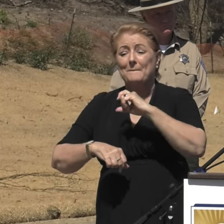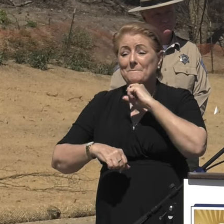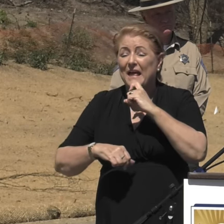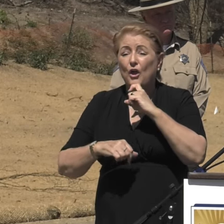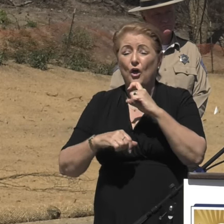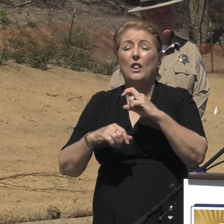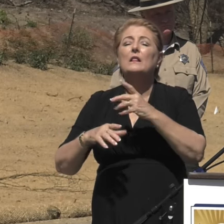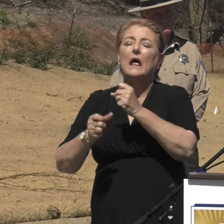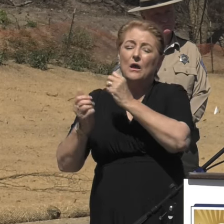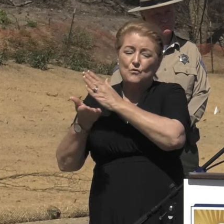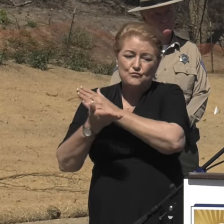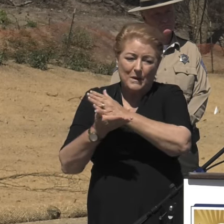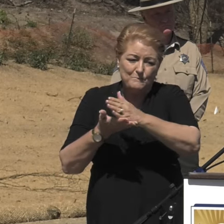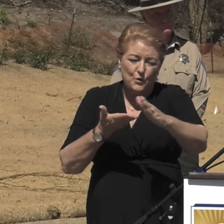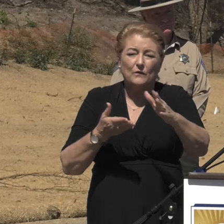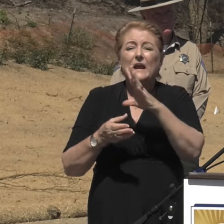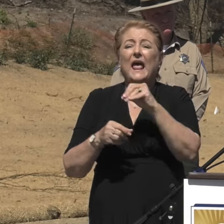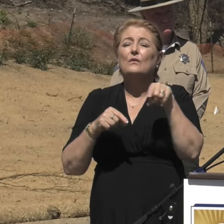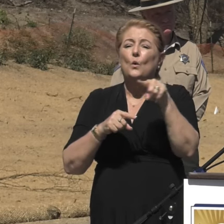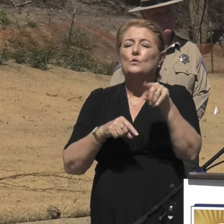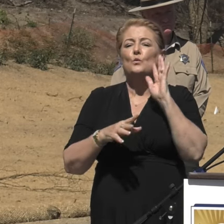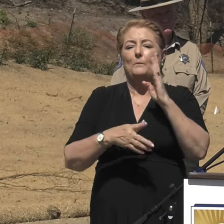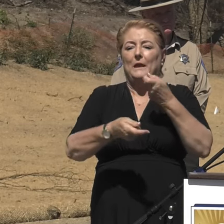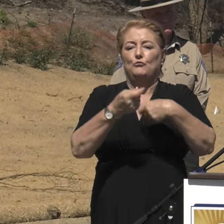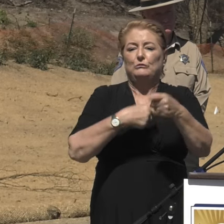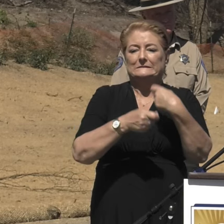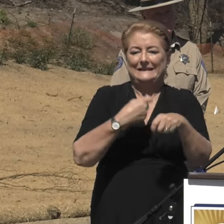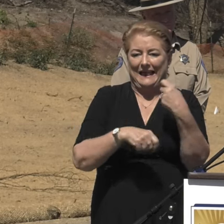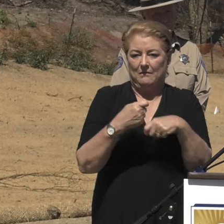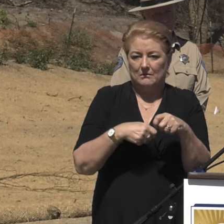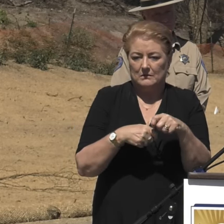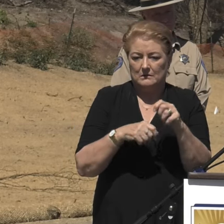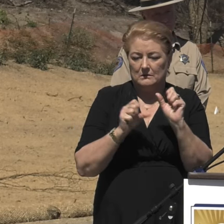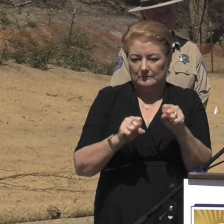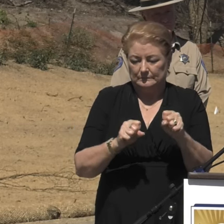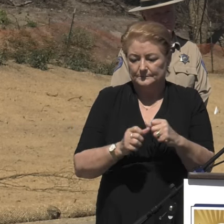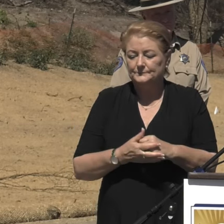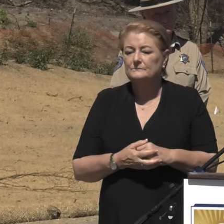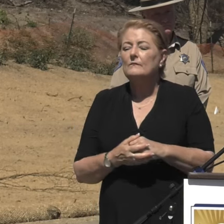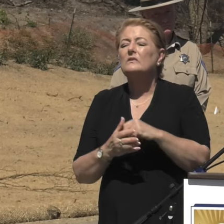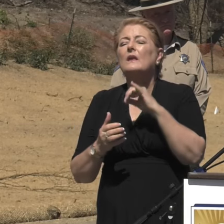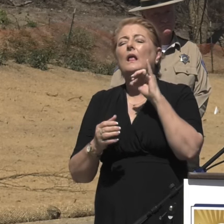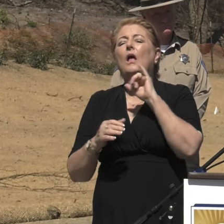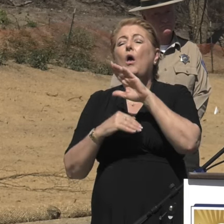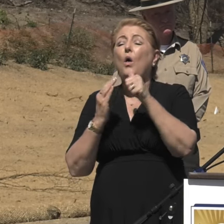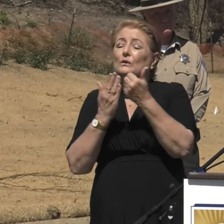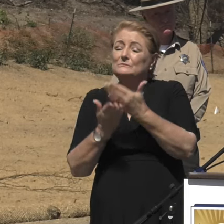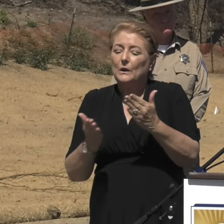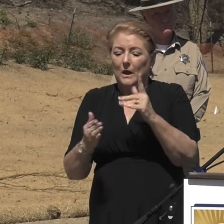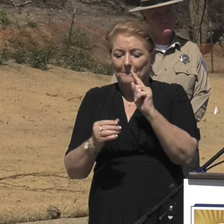The concrete and metal are recycled. All this material has to be handled and tracked